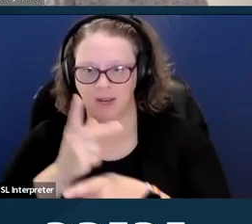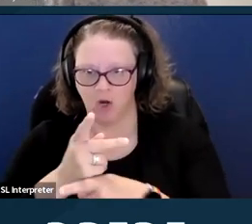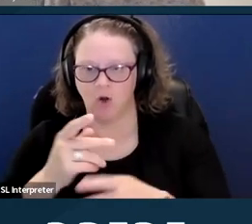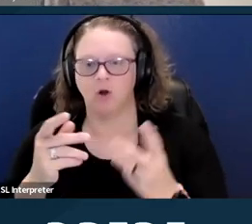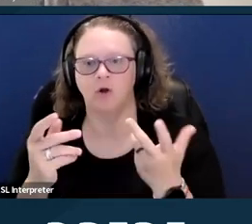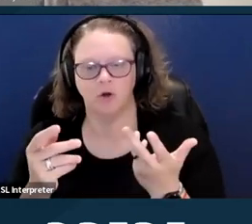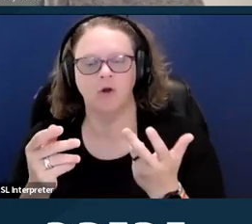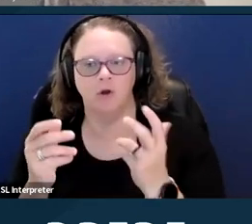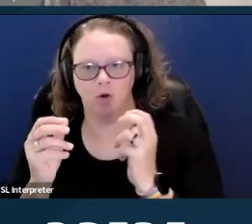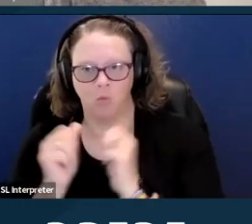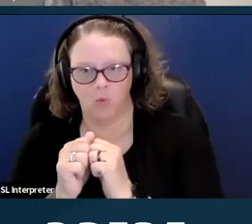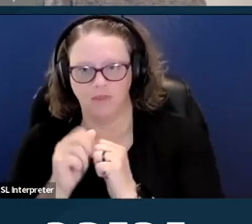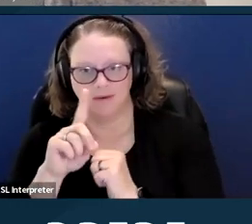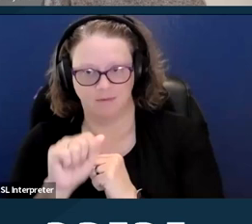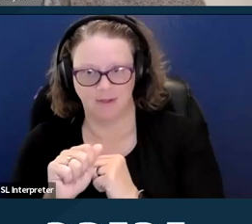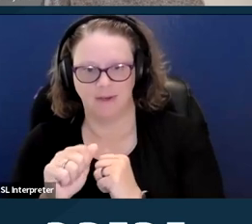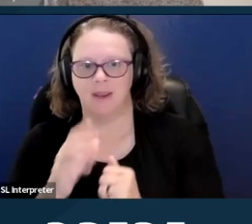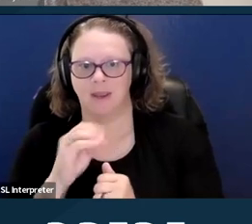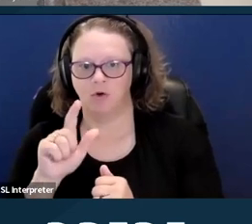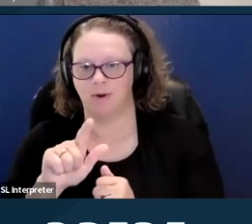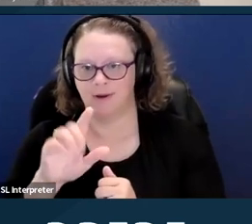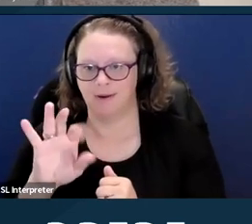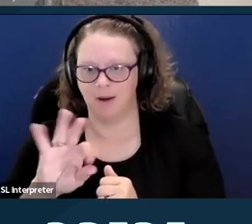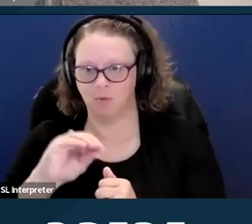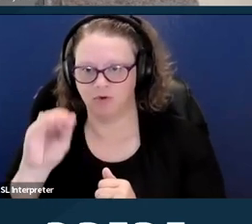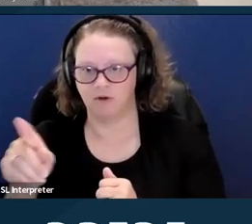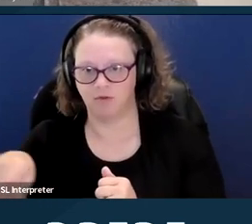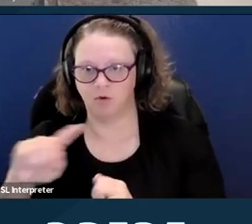And 29% of these people rely on Medicare alone.